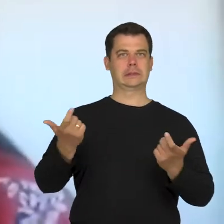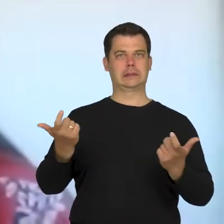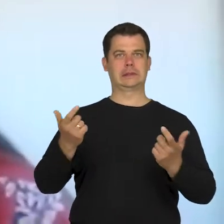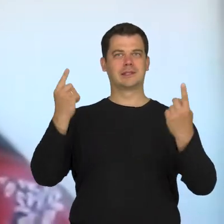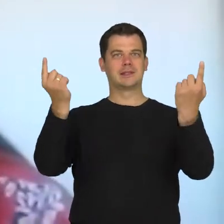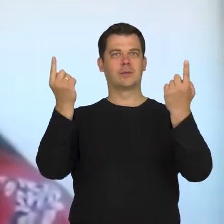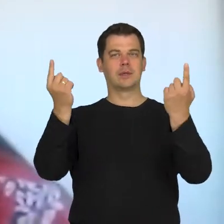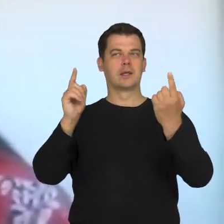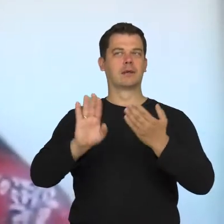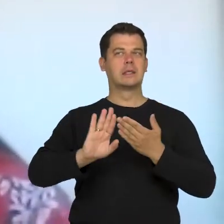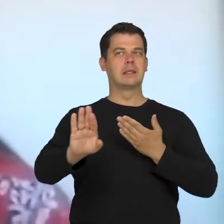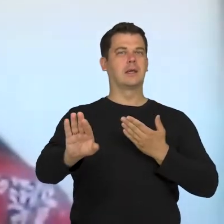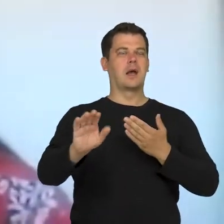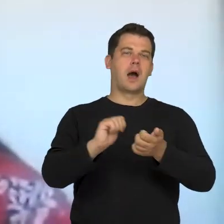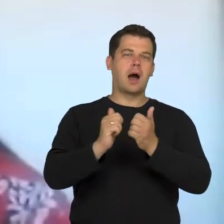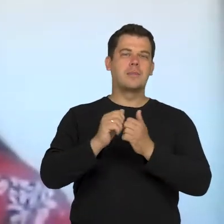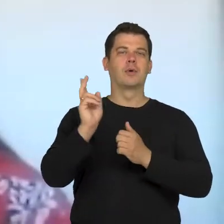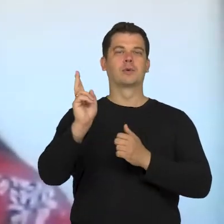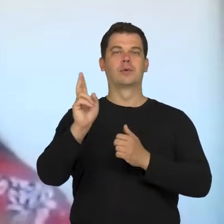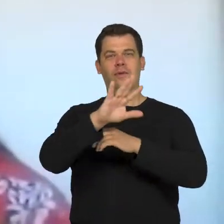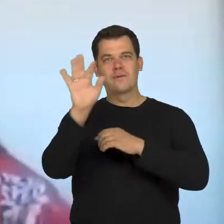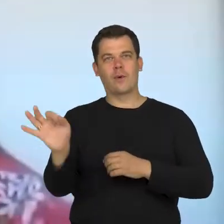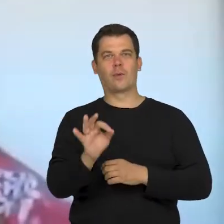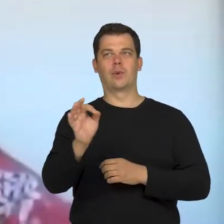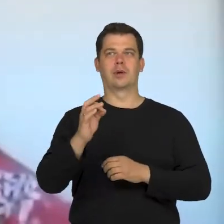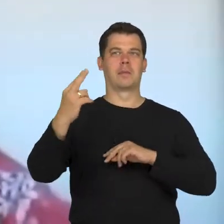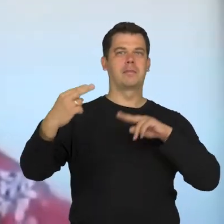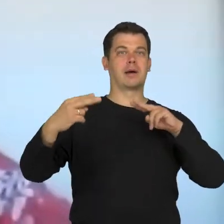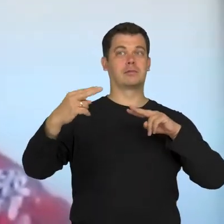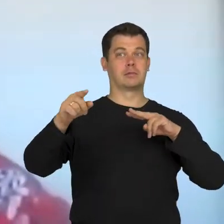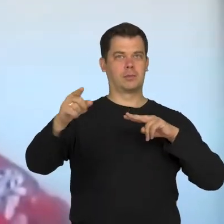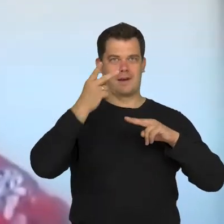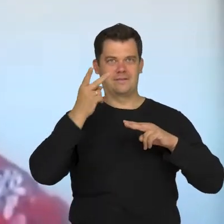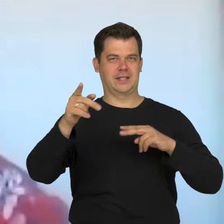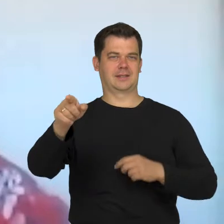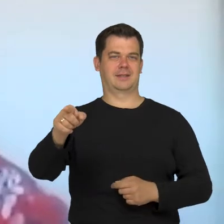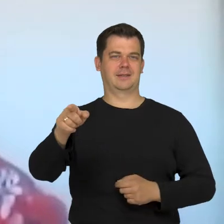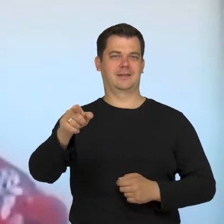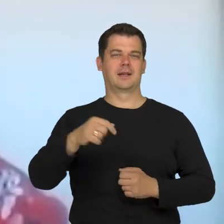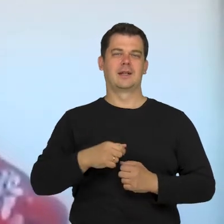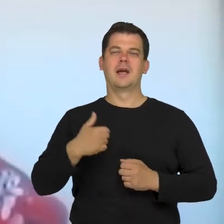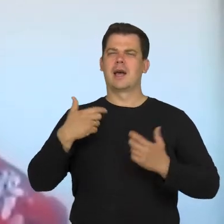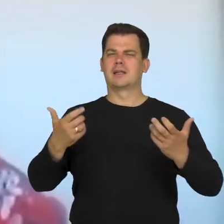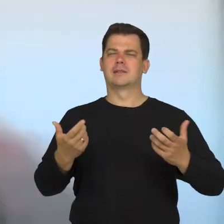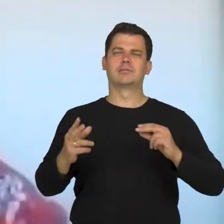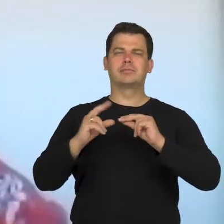can see something in us just because we see that person. I would like to mention my research